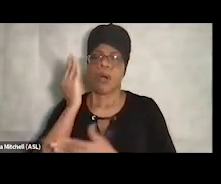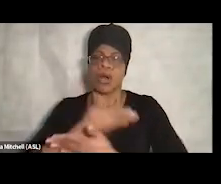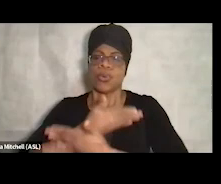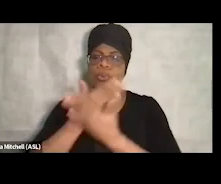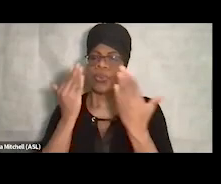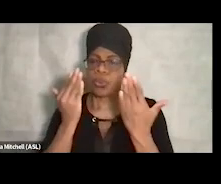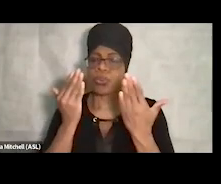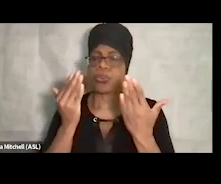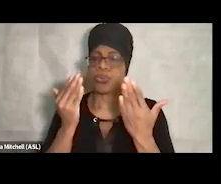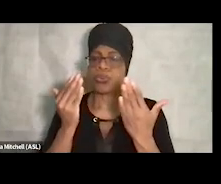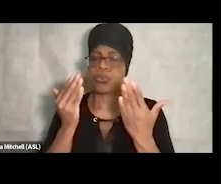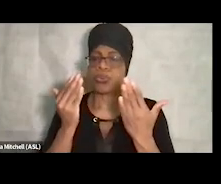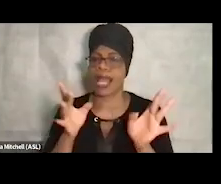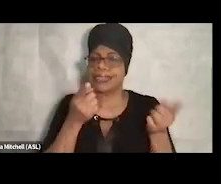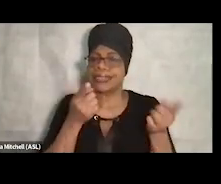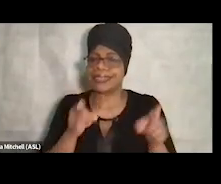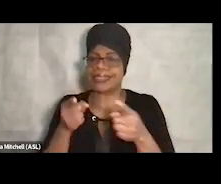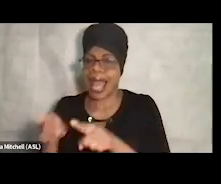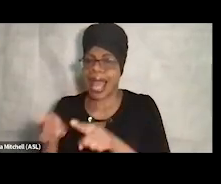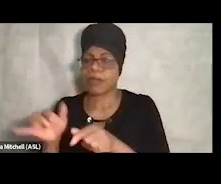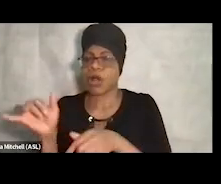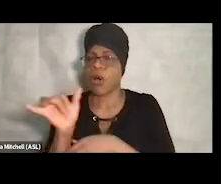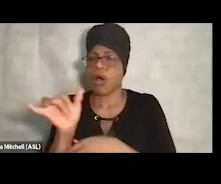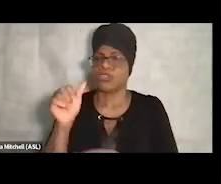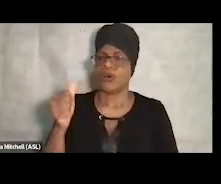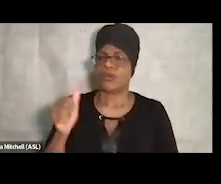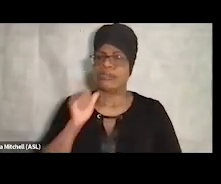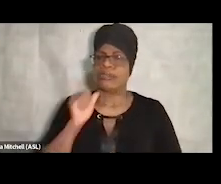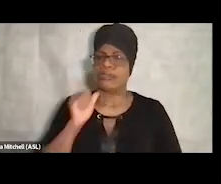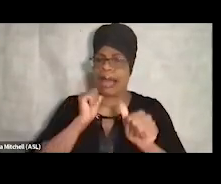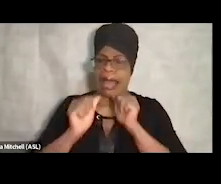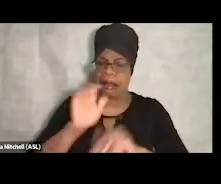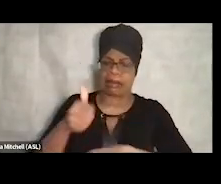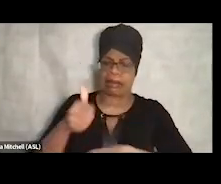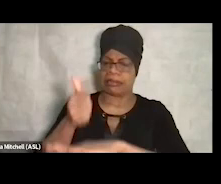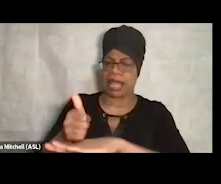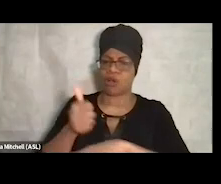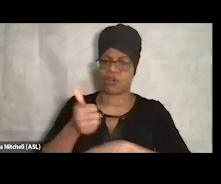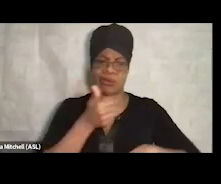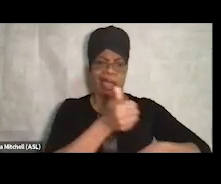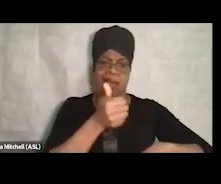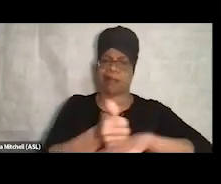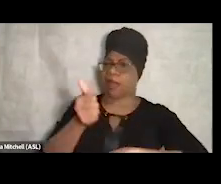You know, there's the denial that it exists, and then there's the blaming the individual when you start seeing it,